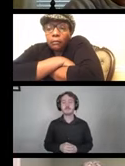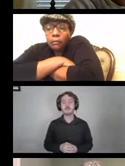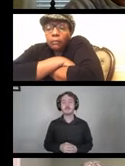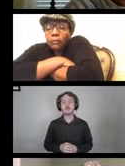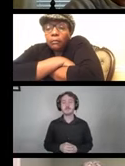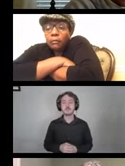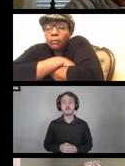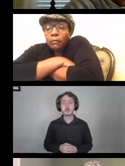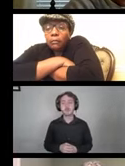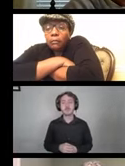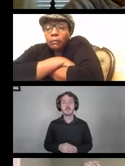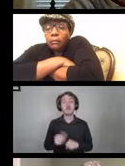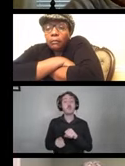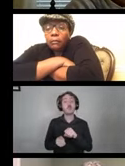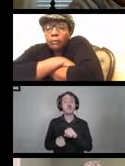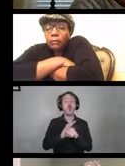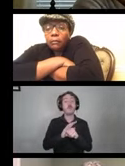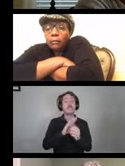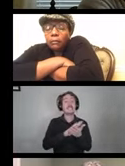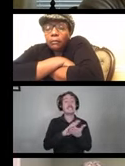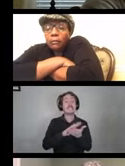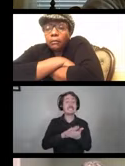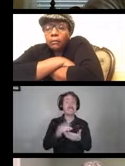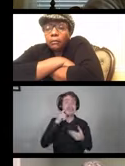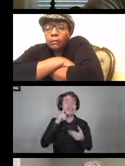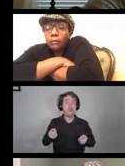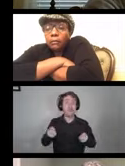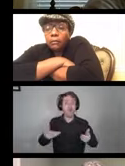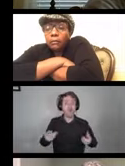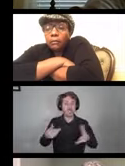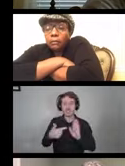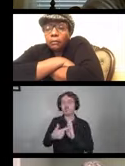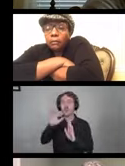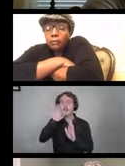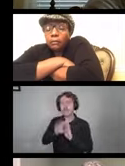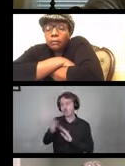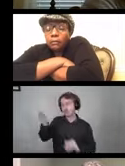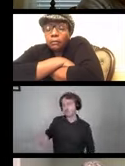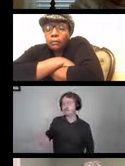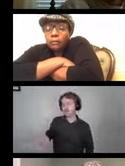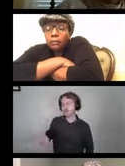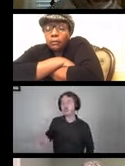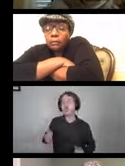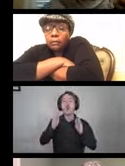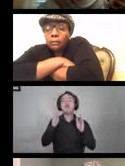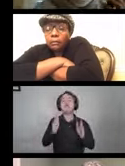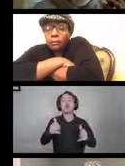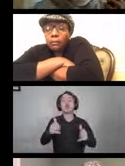A COVID clean for manual wheelchairs. There's an image here of an individual sitting in a manual wheelchair